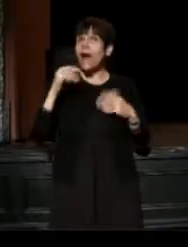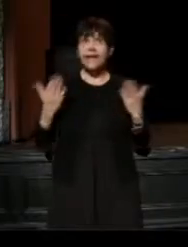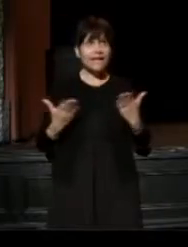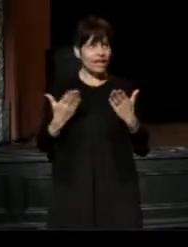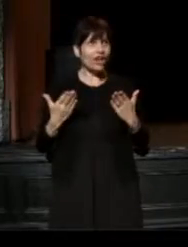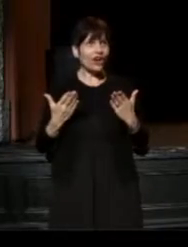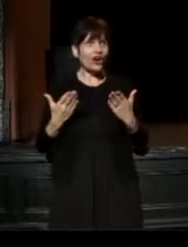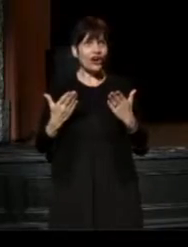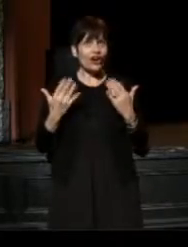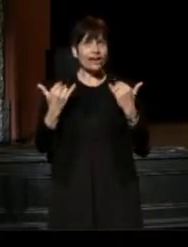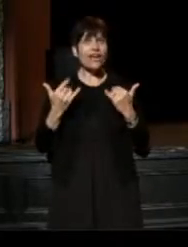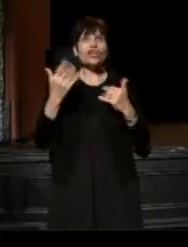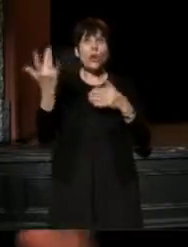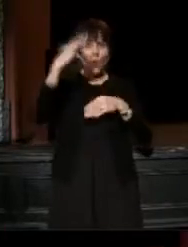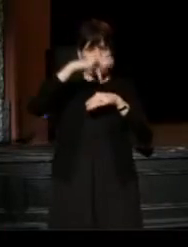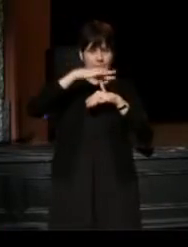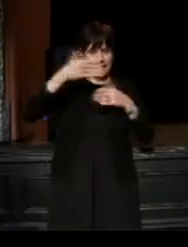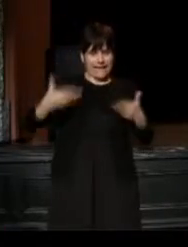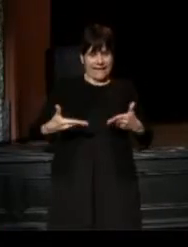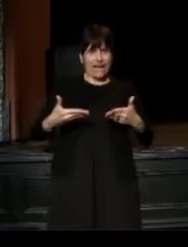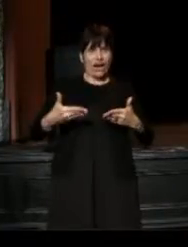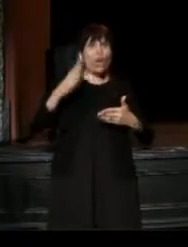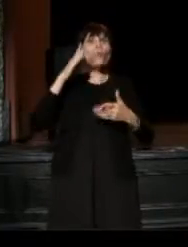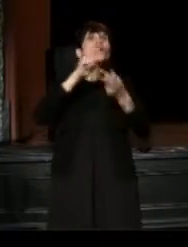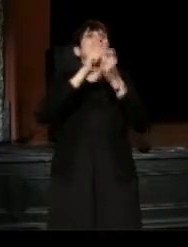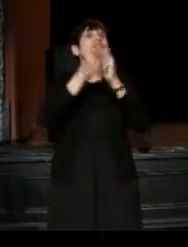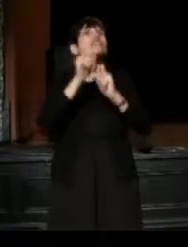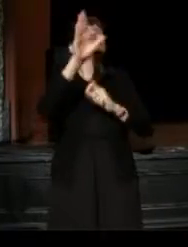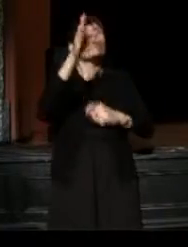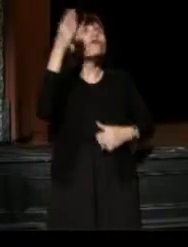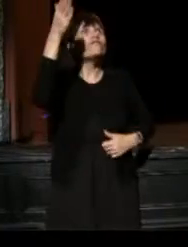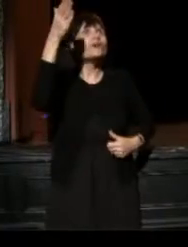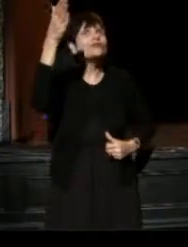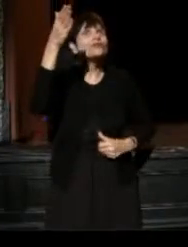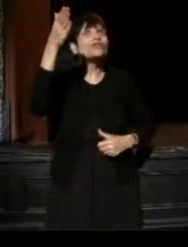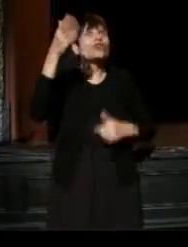that your being here will change your future going forward too.